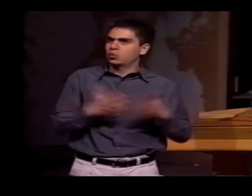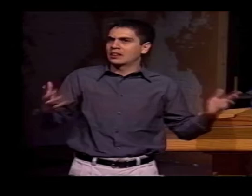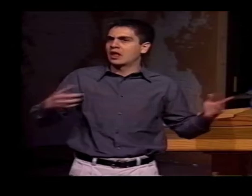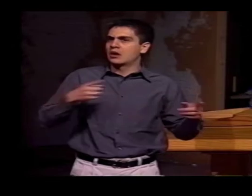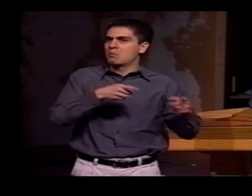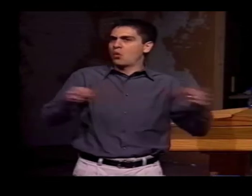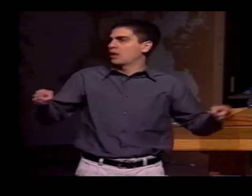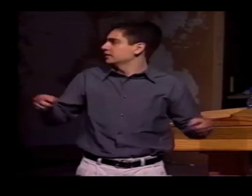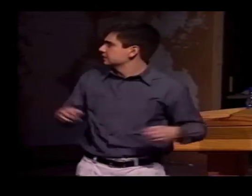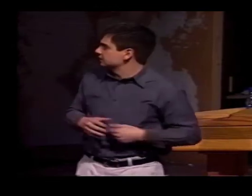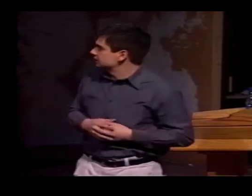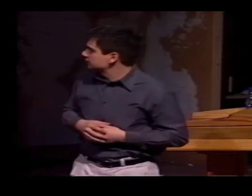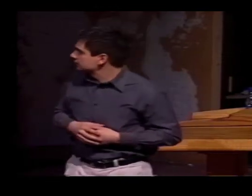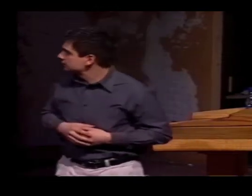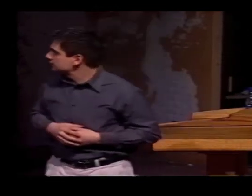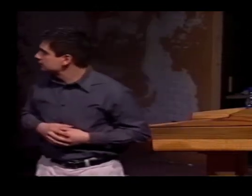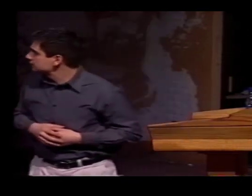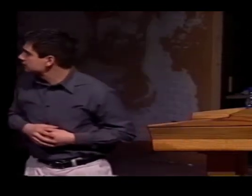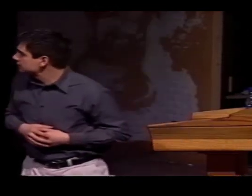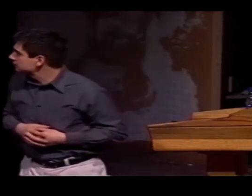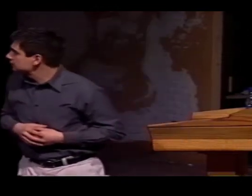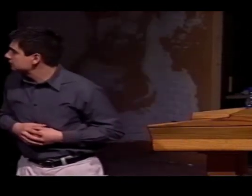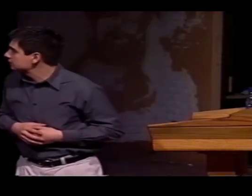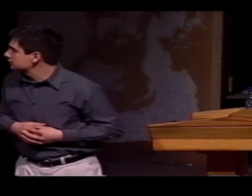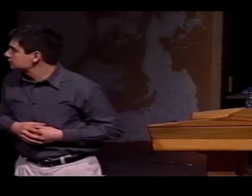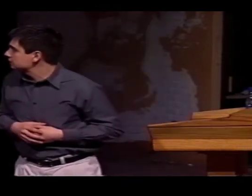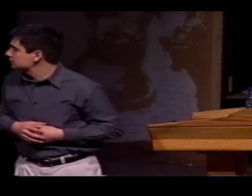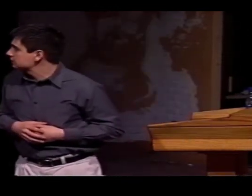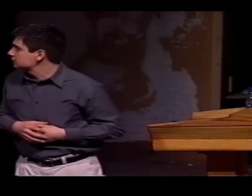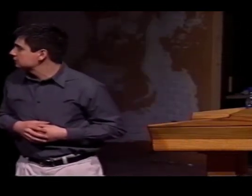ALSO, POINTING IS QUITE A LARGE CATEGORY.